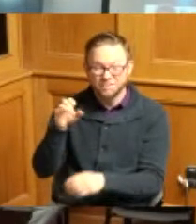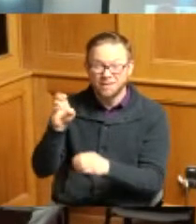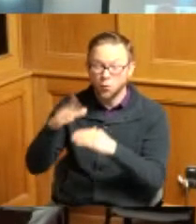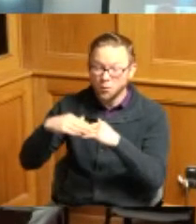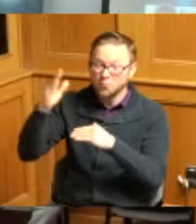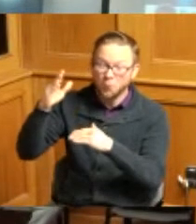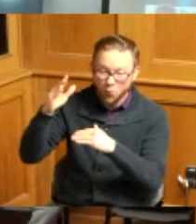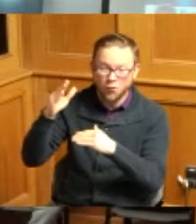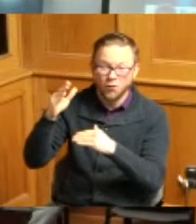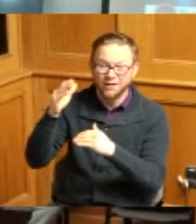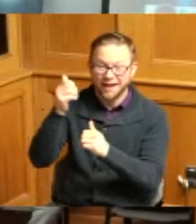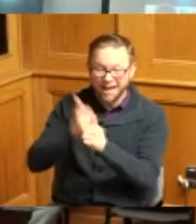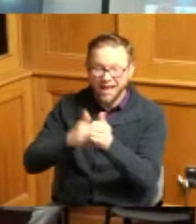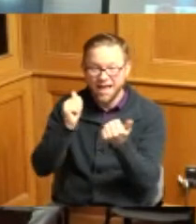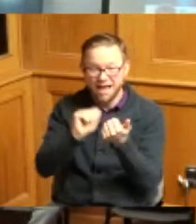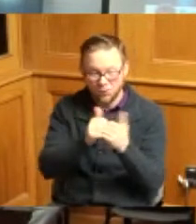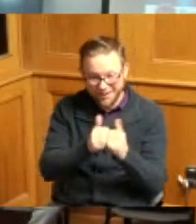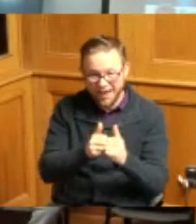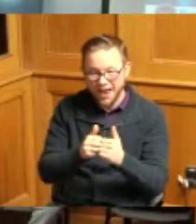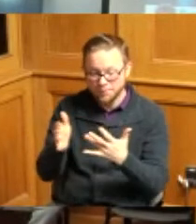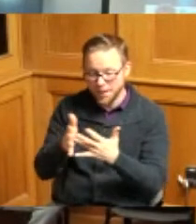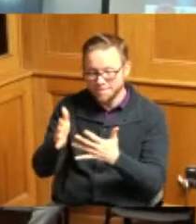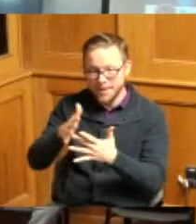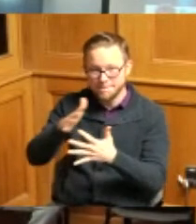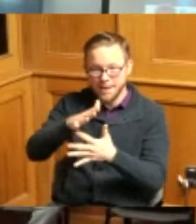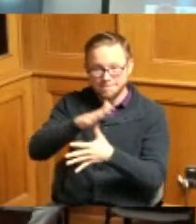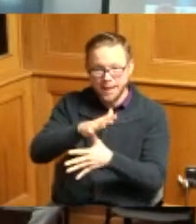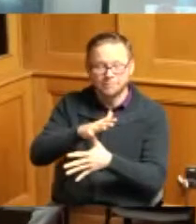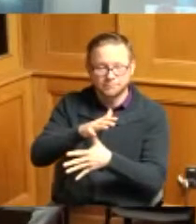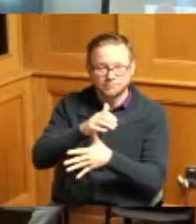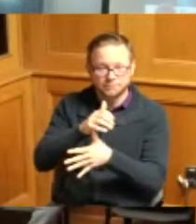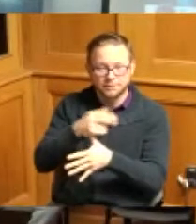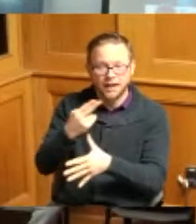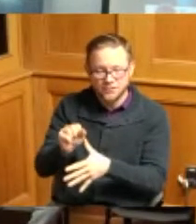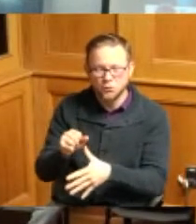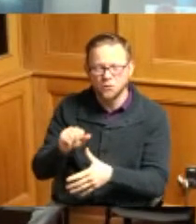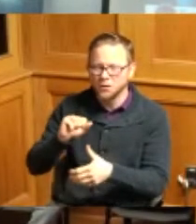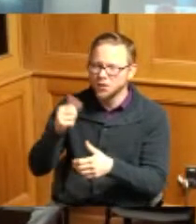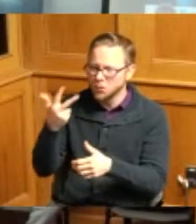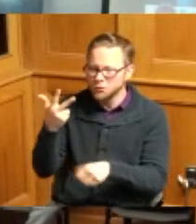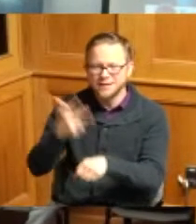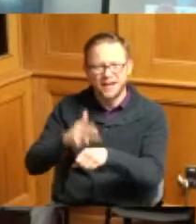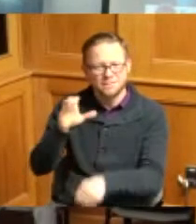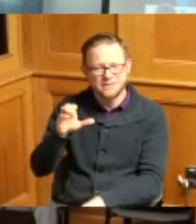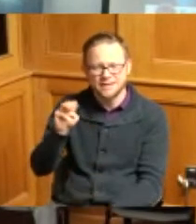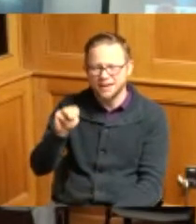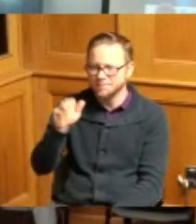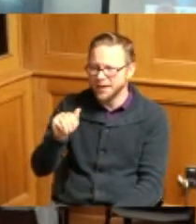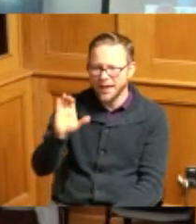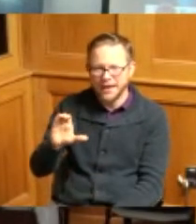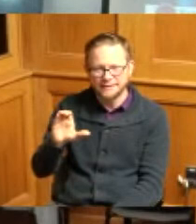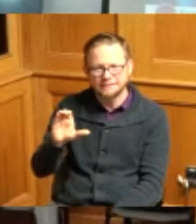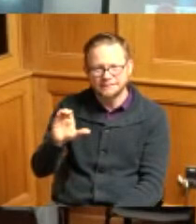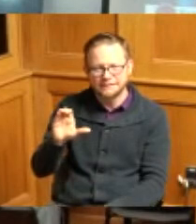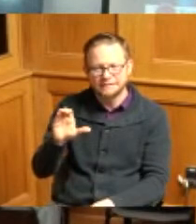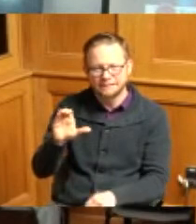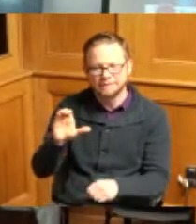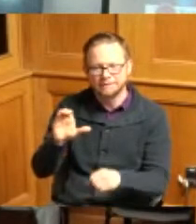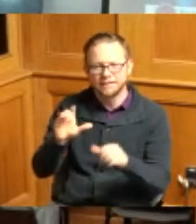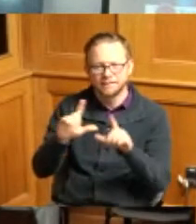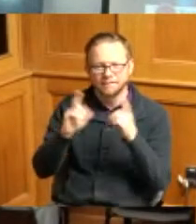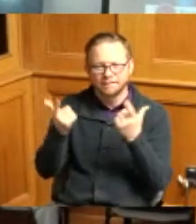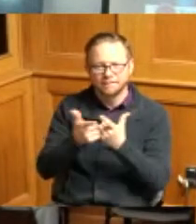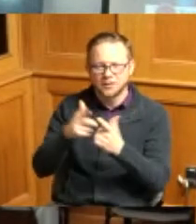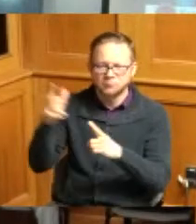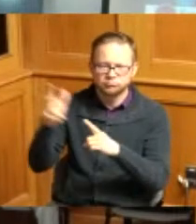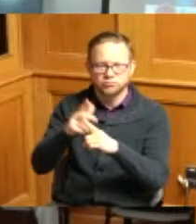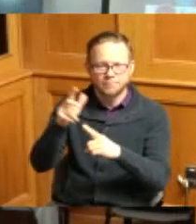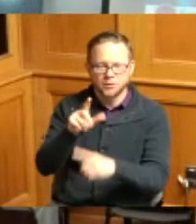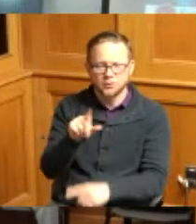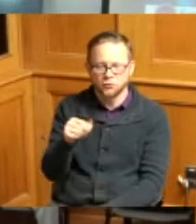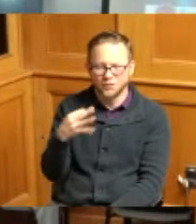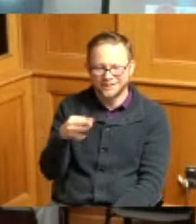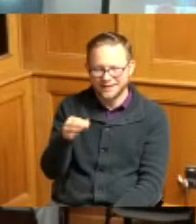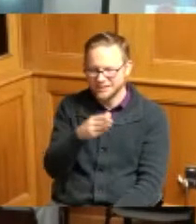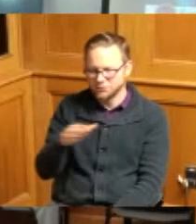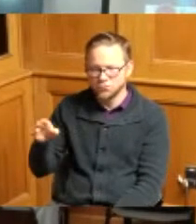senior and was three times CMAC league champion from 2019 through 22 Cincinnati and choir division